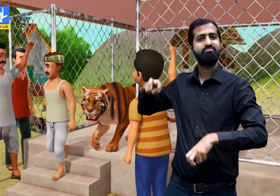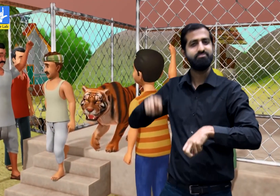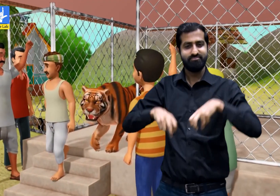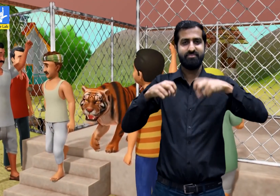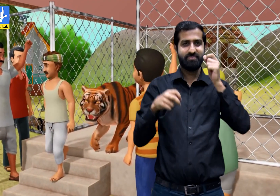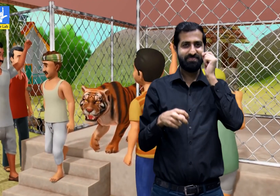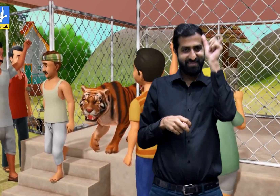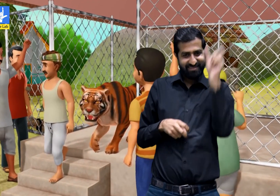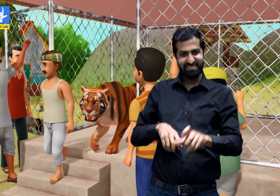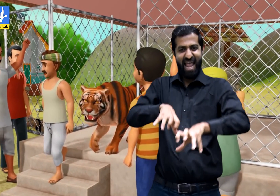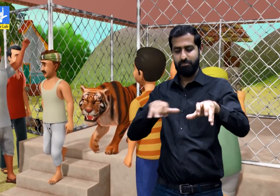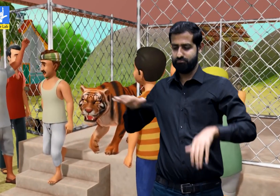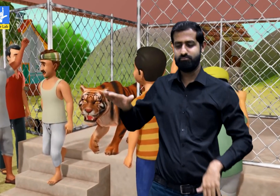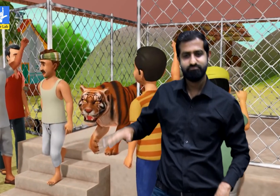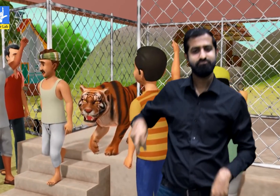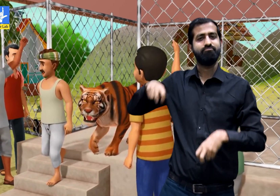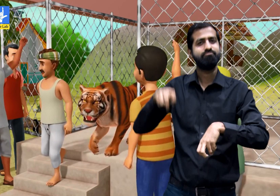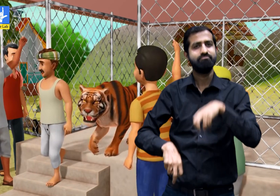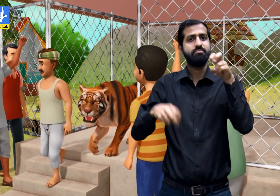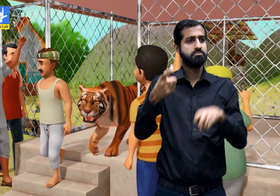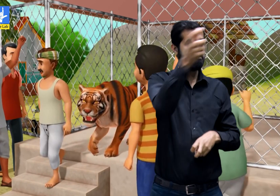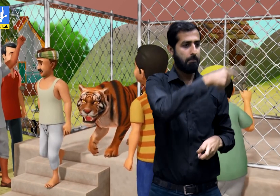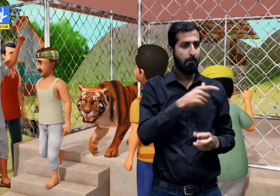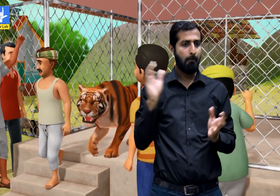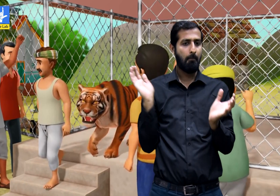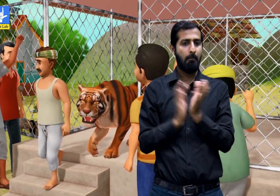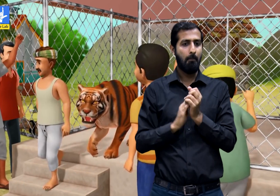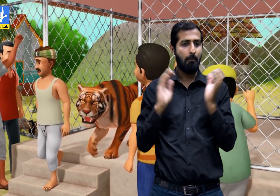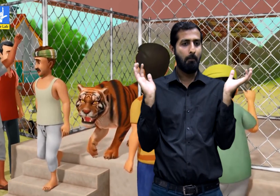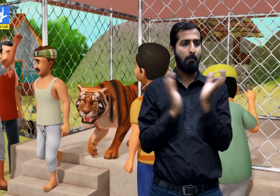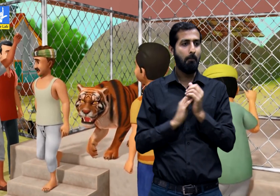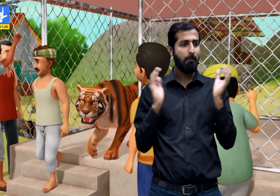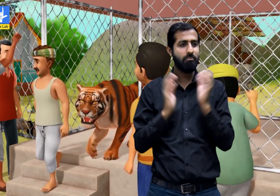Both, the tiger and the farmer came outside the cage proudly